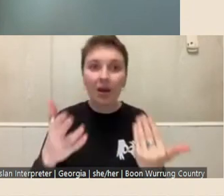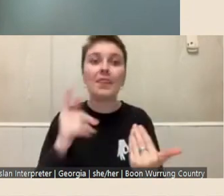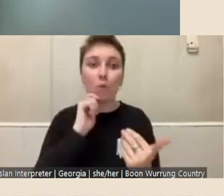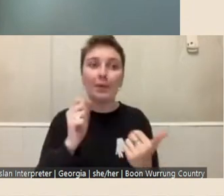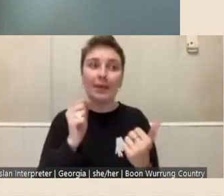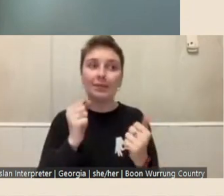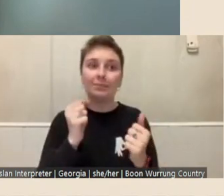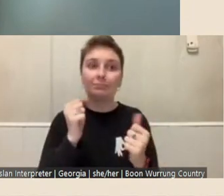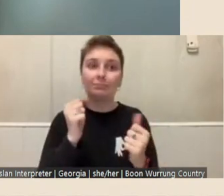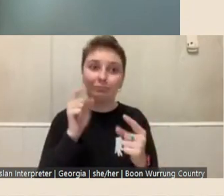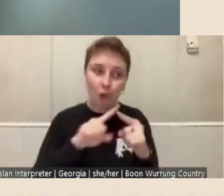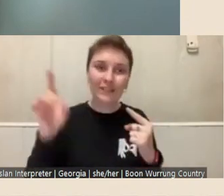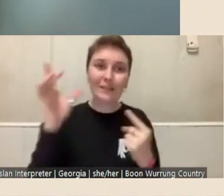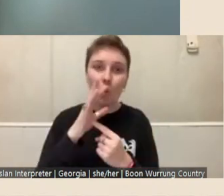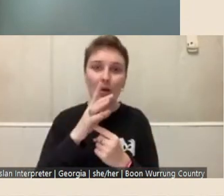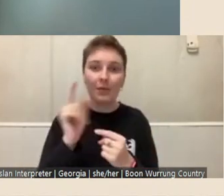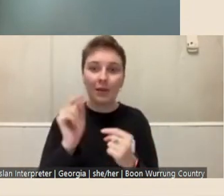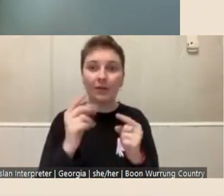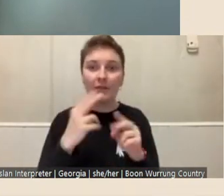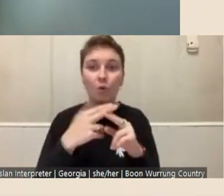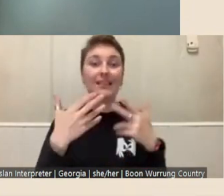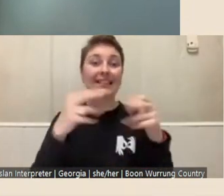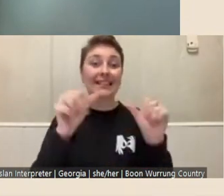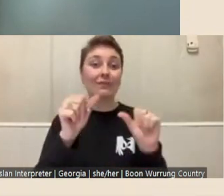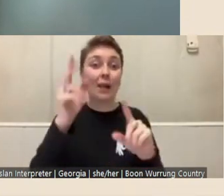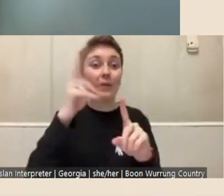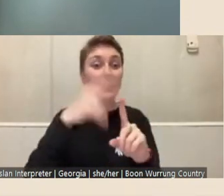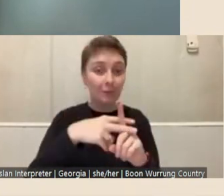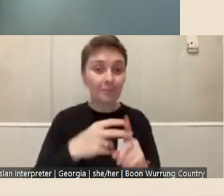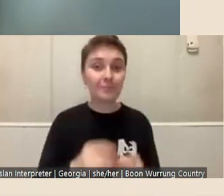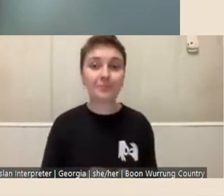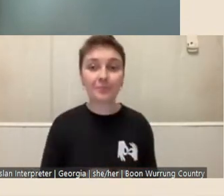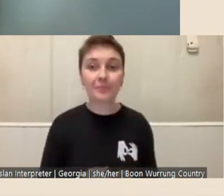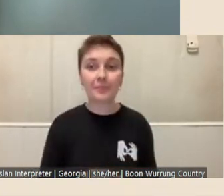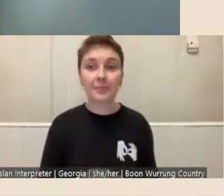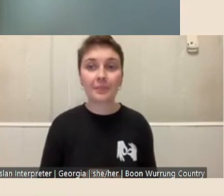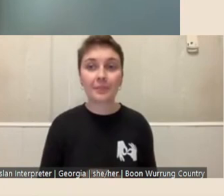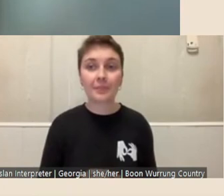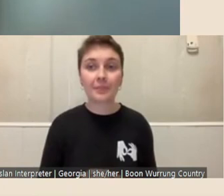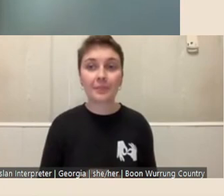successful for the project. I don't think i'm speaking out of terms with any of that, Suzie